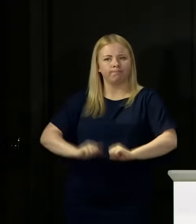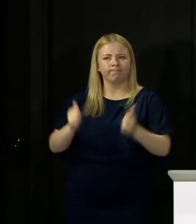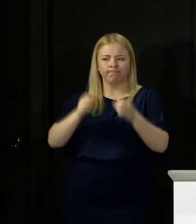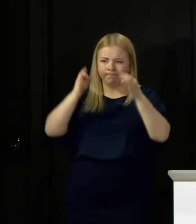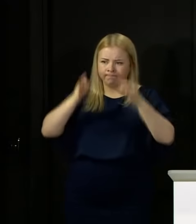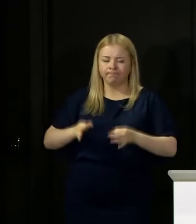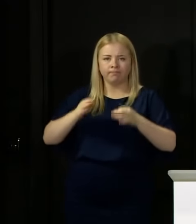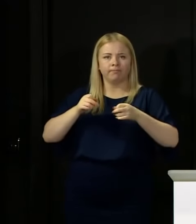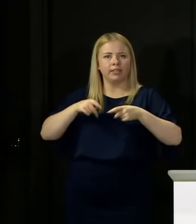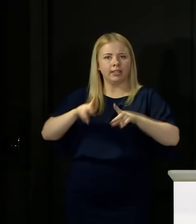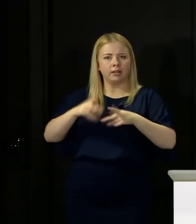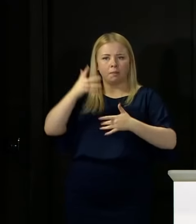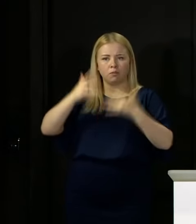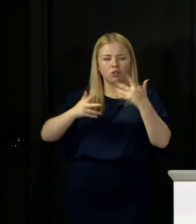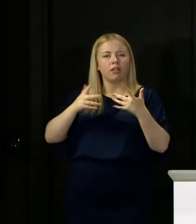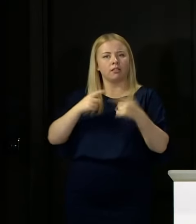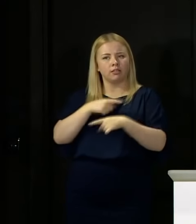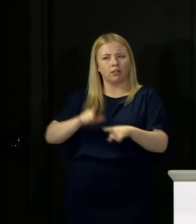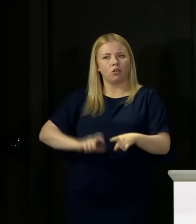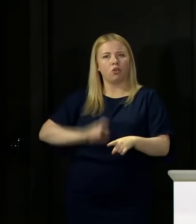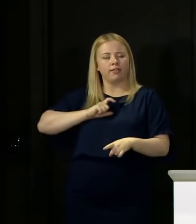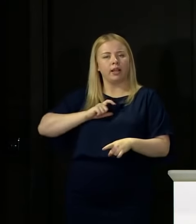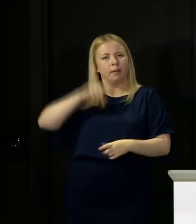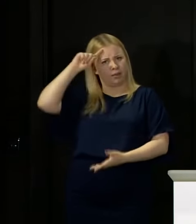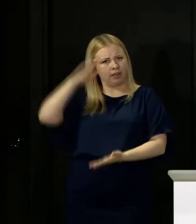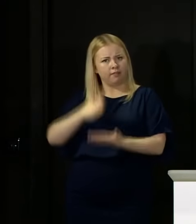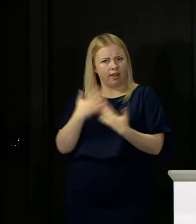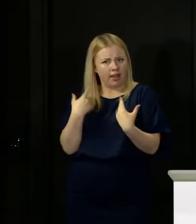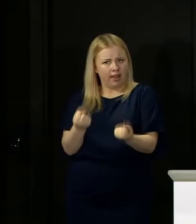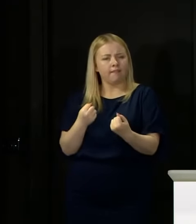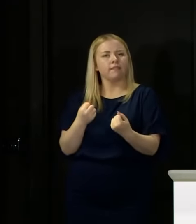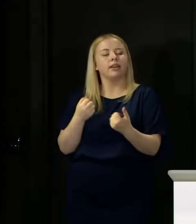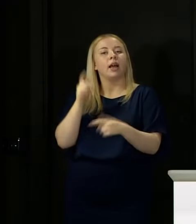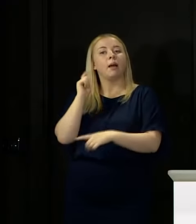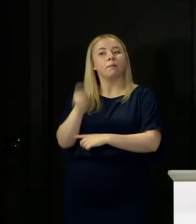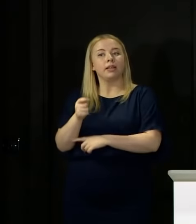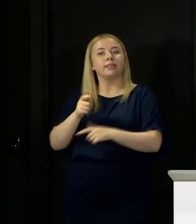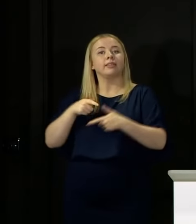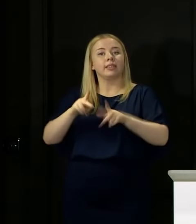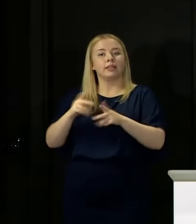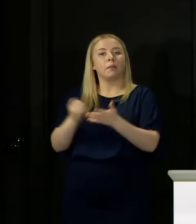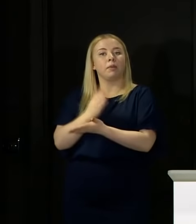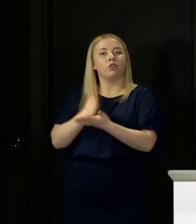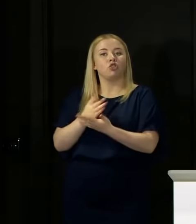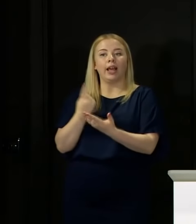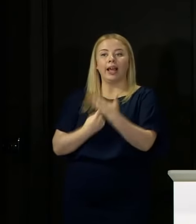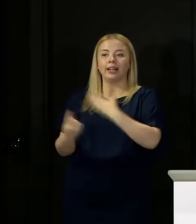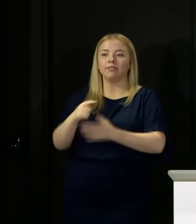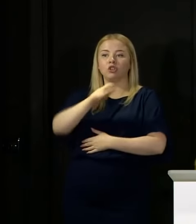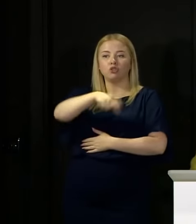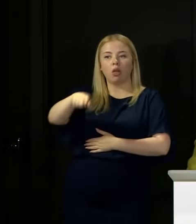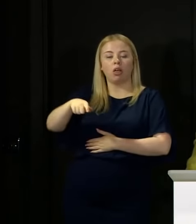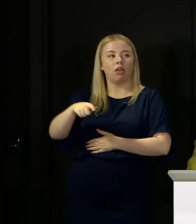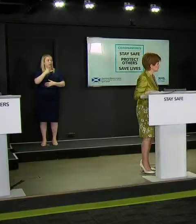confidence in, and I believe overall we have that, and the appeal system is there to make sure that individual concerns can be addressed. Dan Sanderson from The Telegraph.